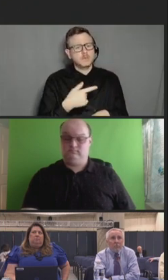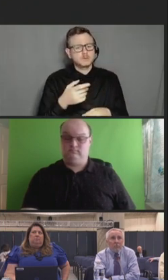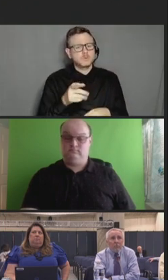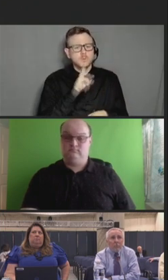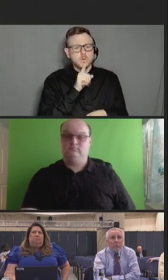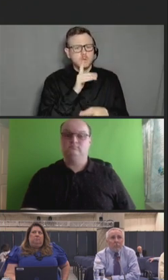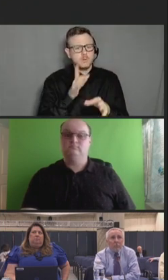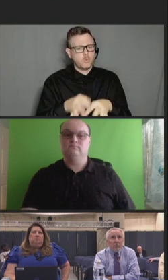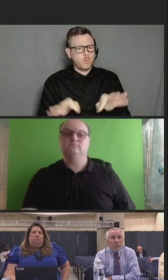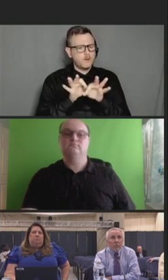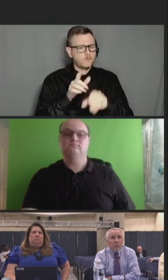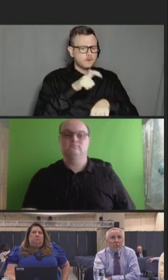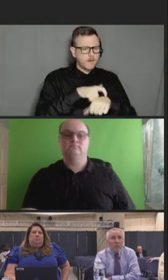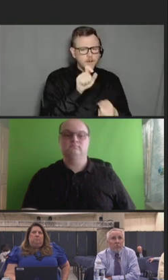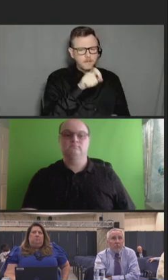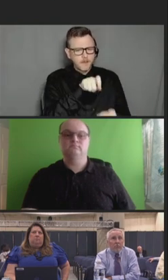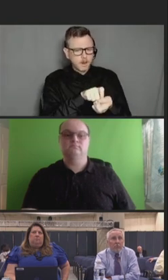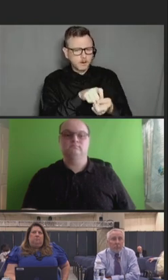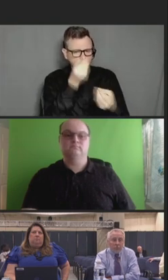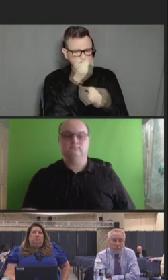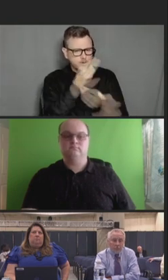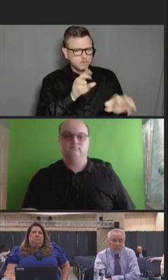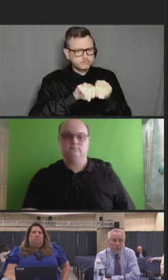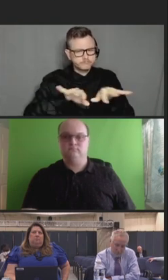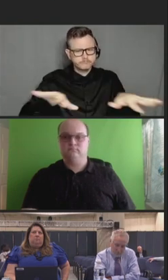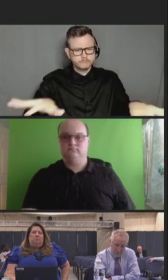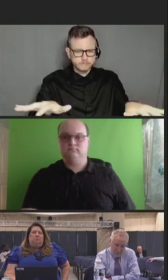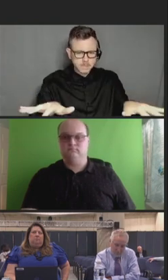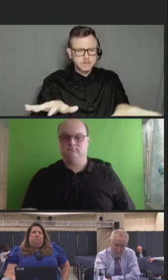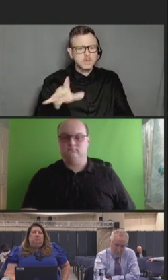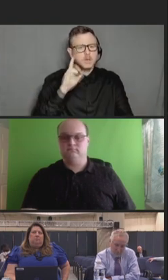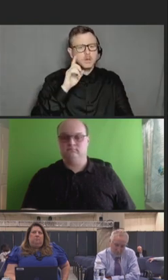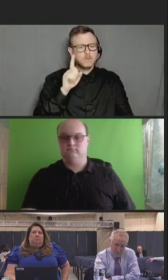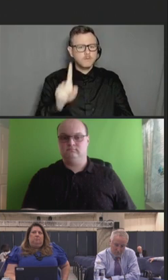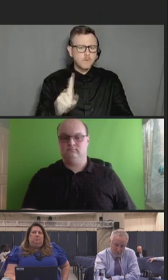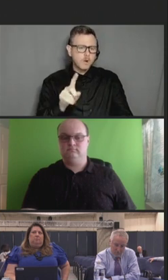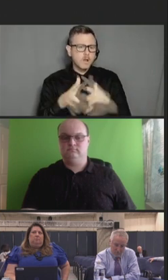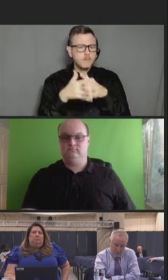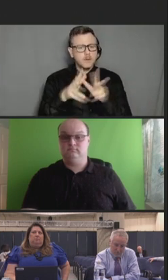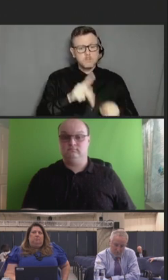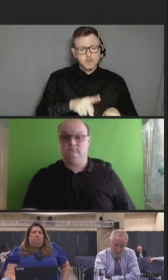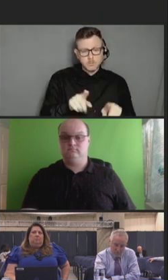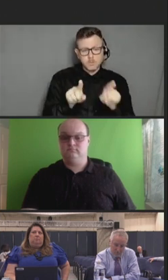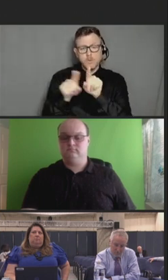The behavioral and social sciences, including social psychology, organizational psychology,